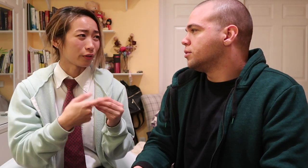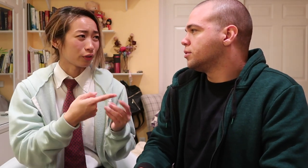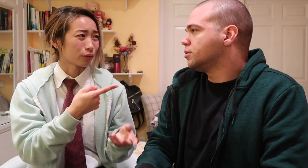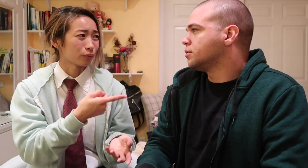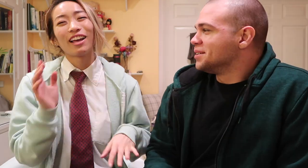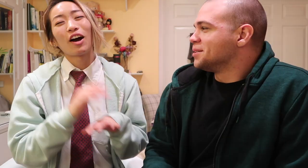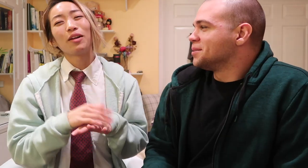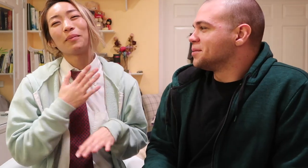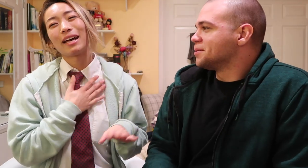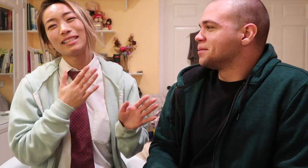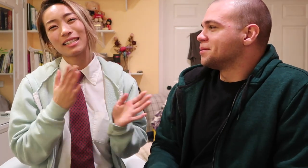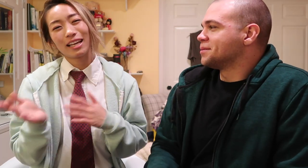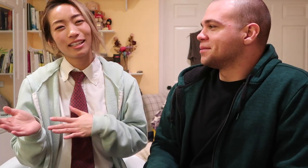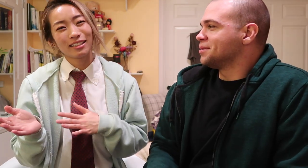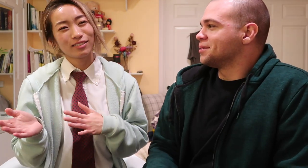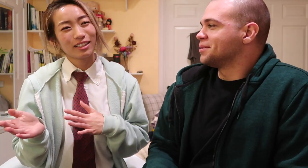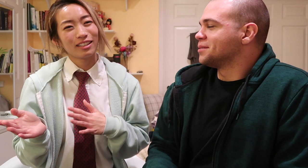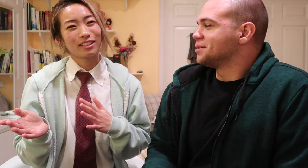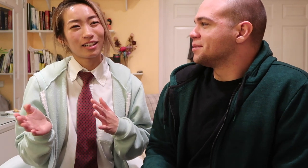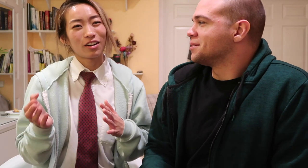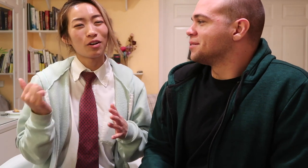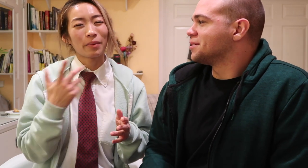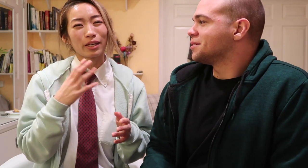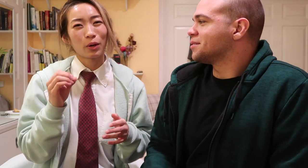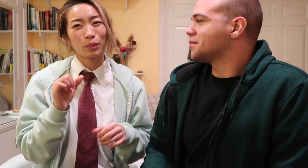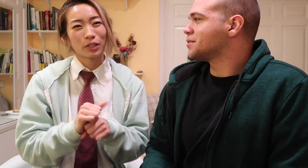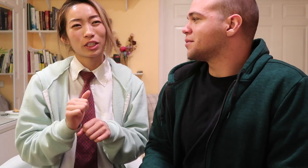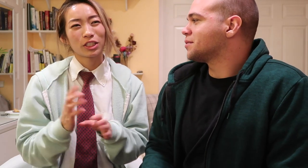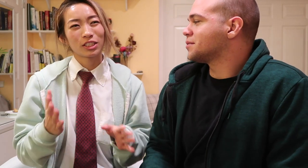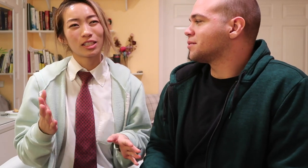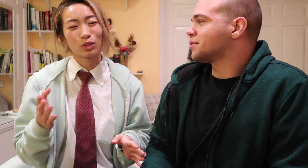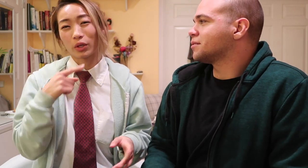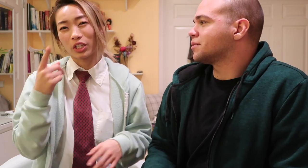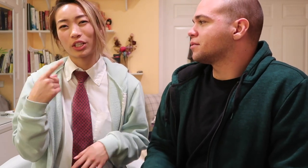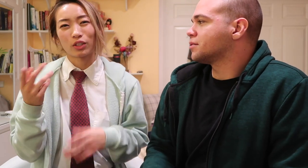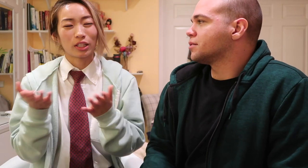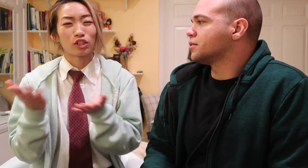you on my side of it all my co-workers who are hearing or like the